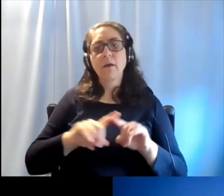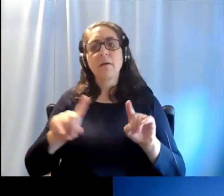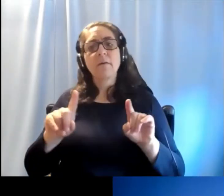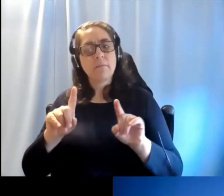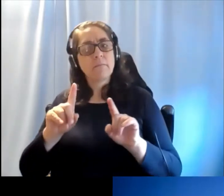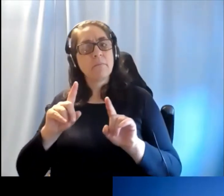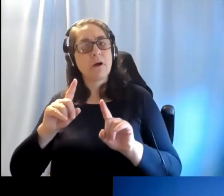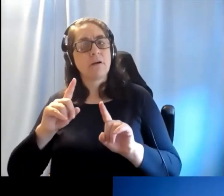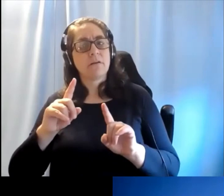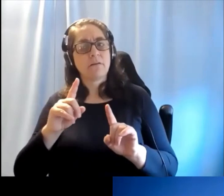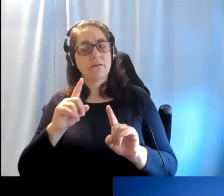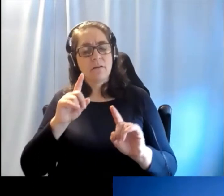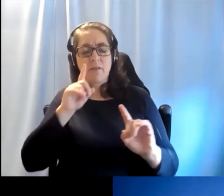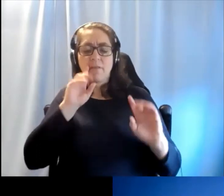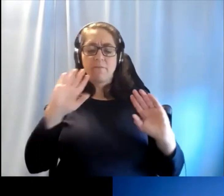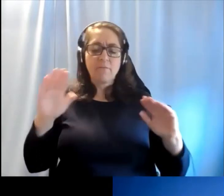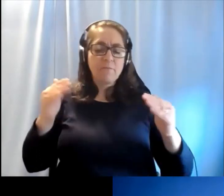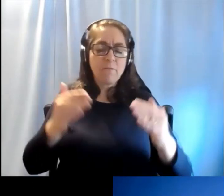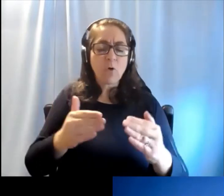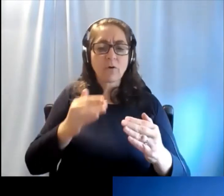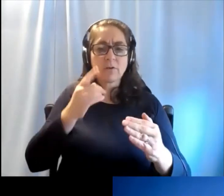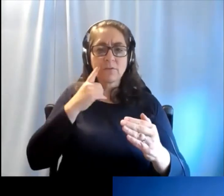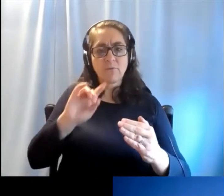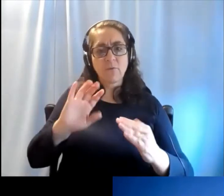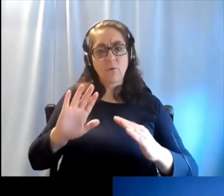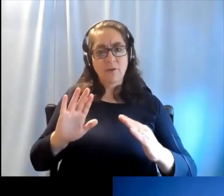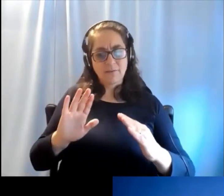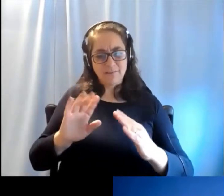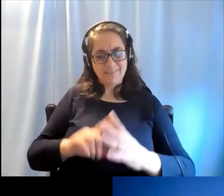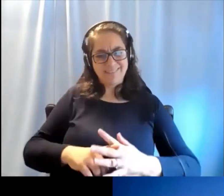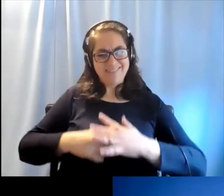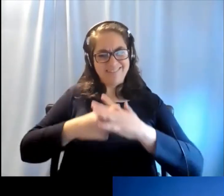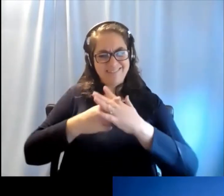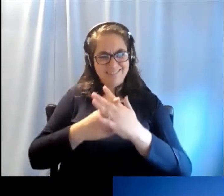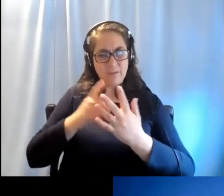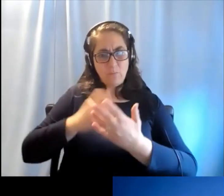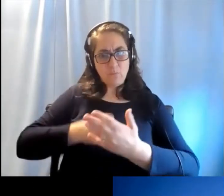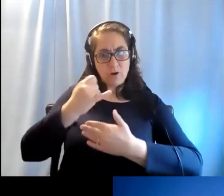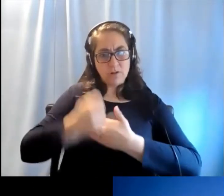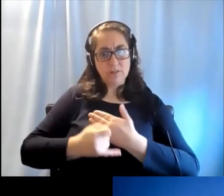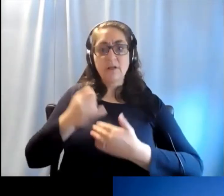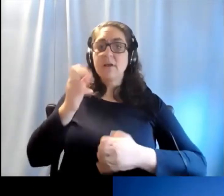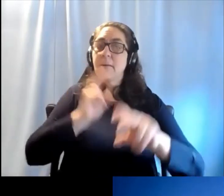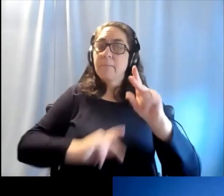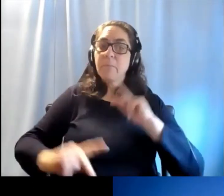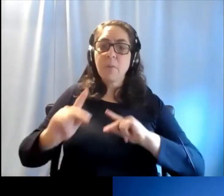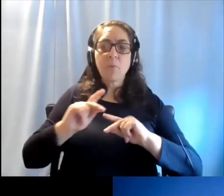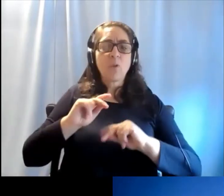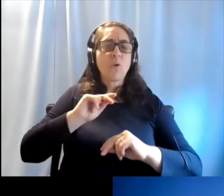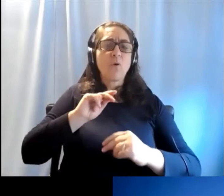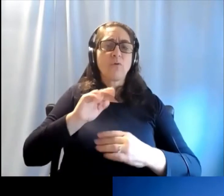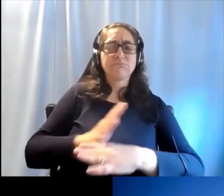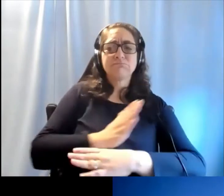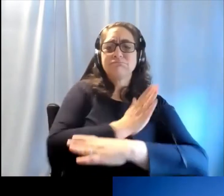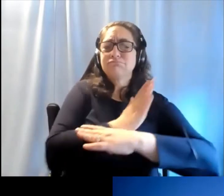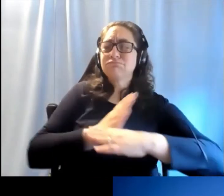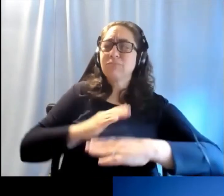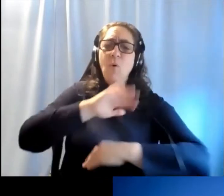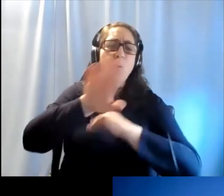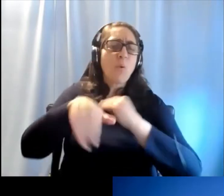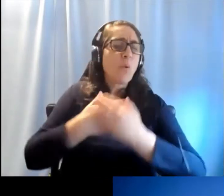But it is the purpose of this initiative is that people at all ages should be able to